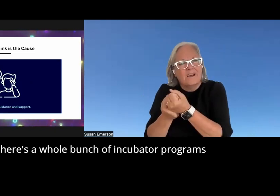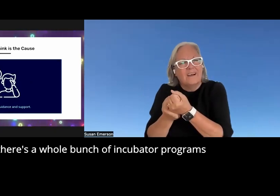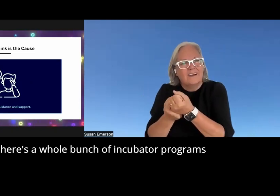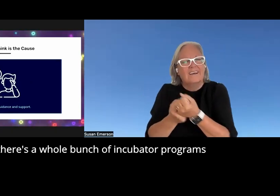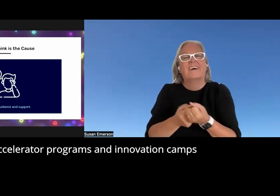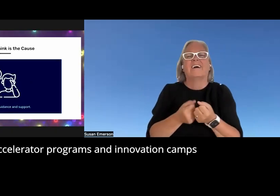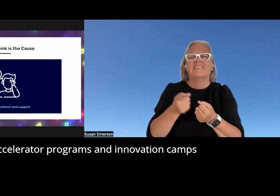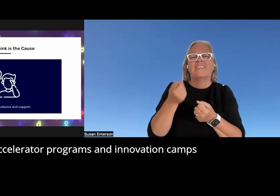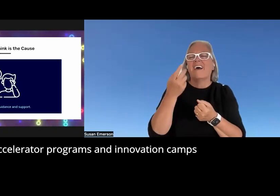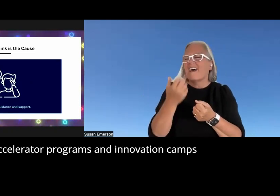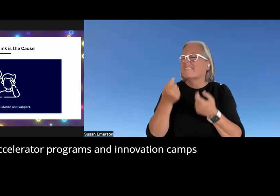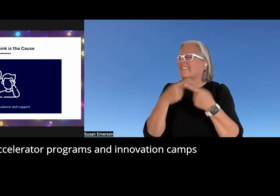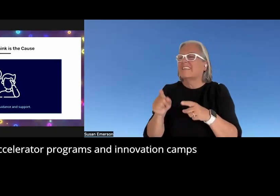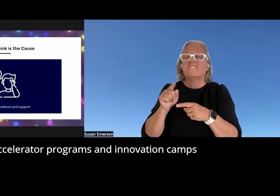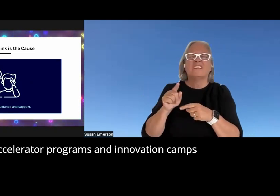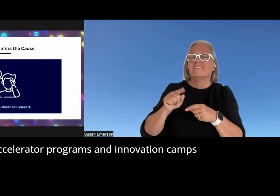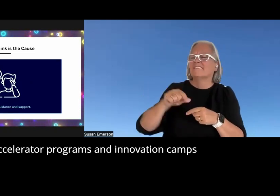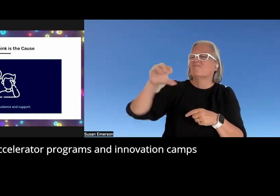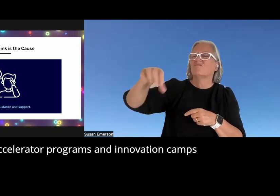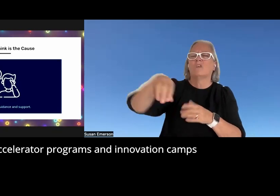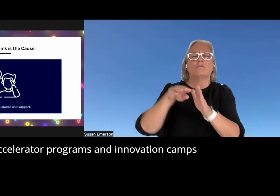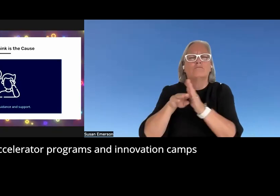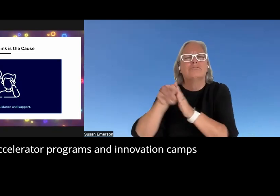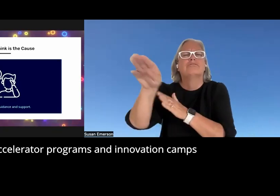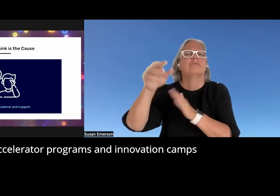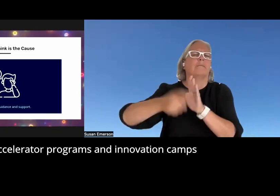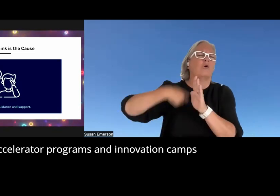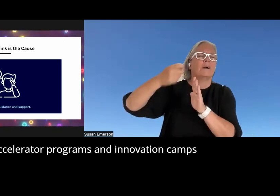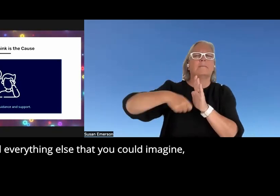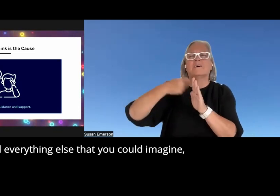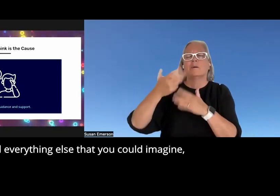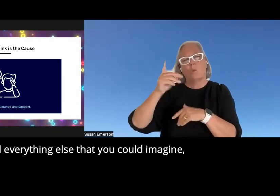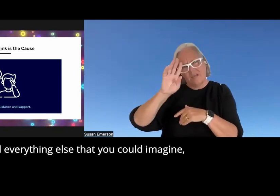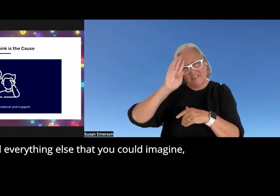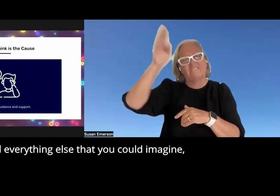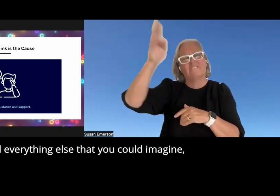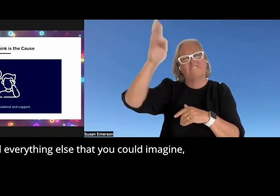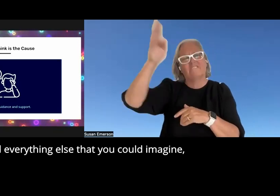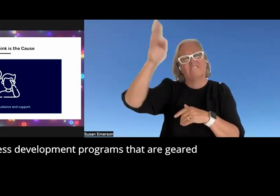programs and accelerator programs and Innovation camps and everything else that you could imagine